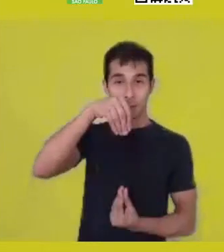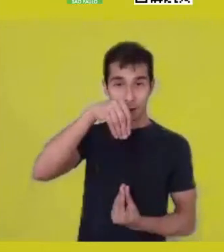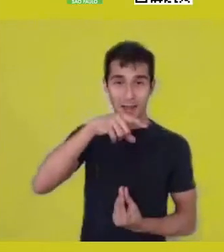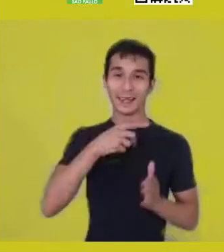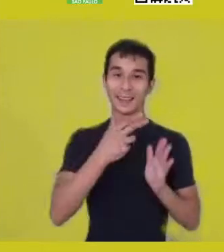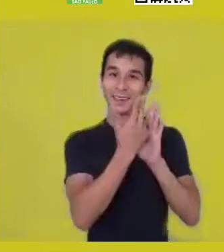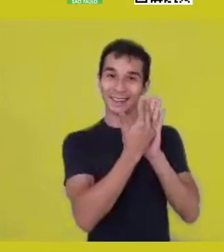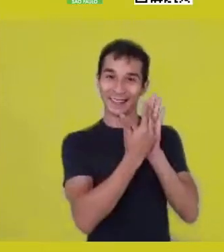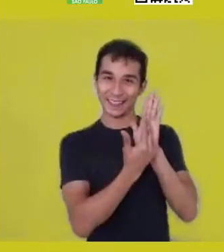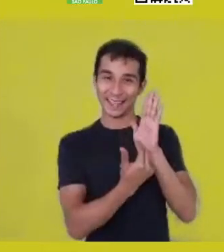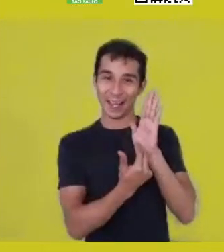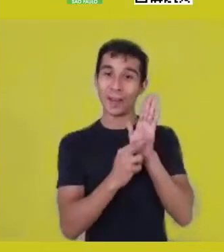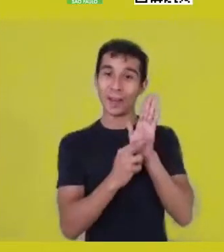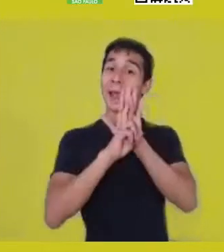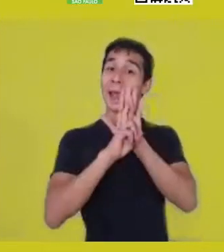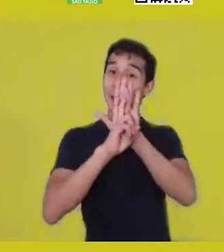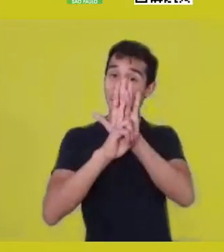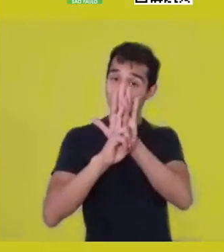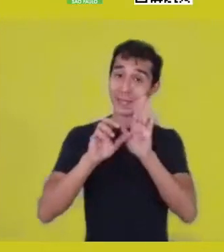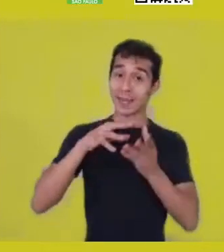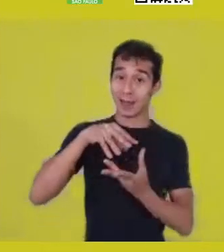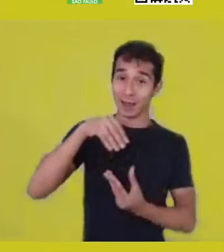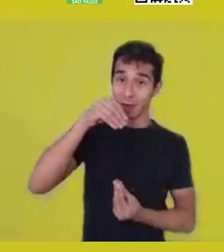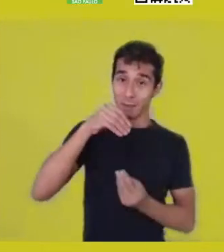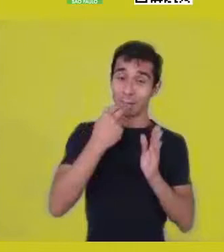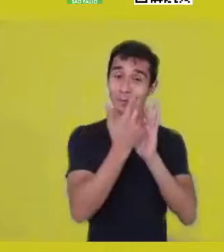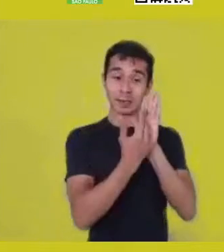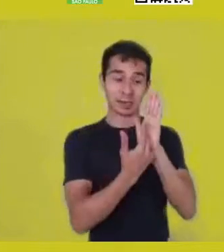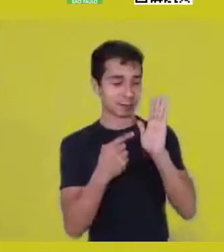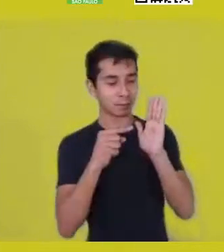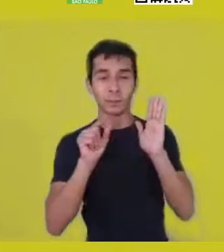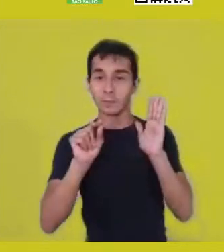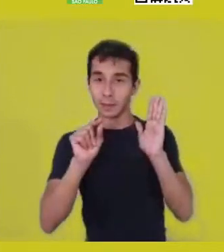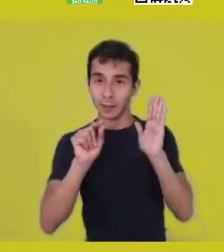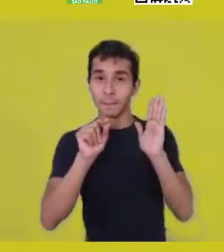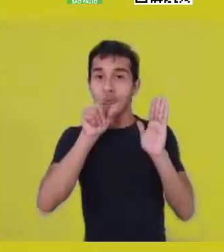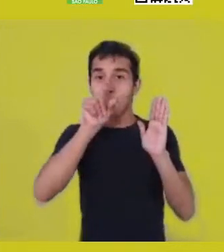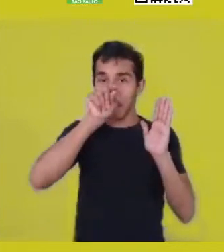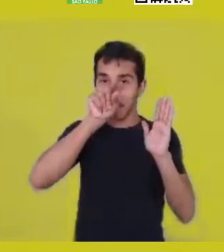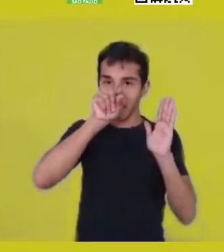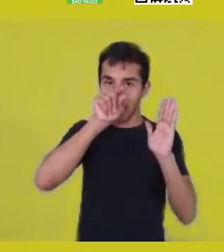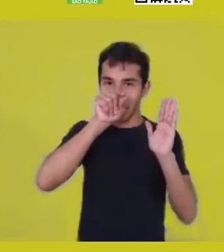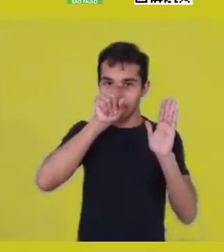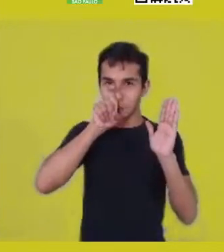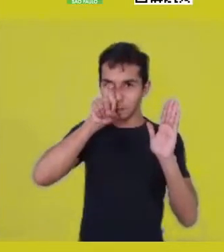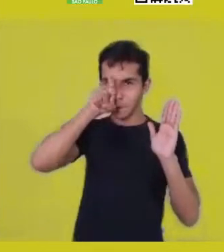is a bird, it’s very interesting, a falcon with a human head.